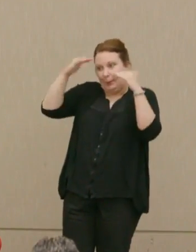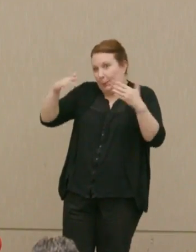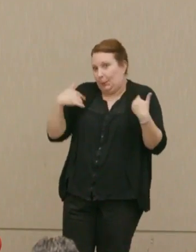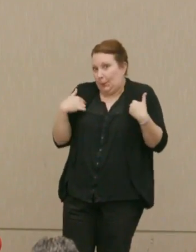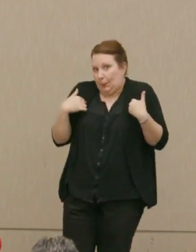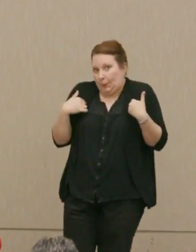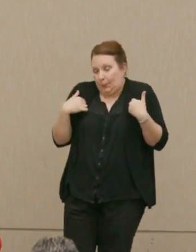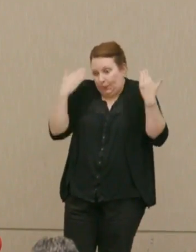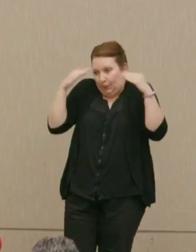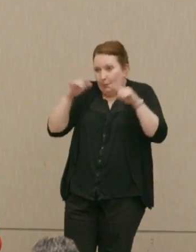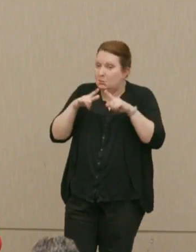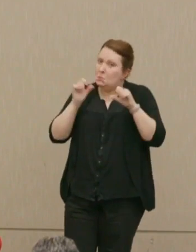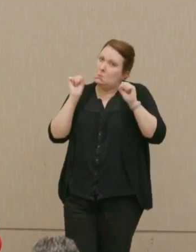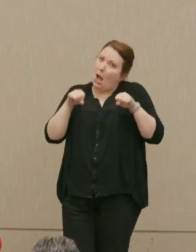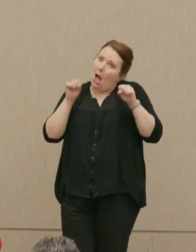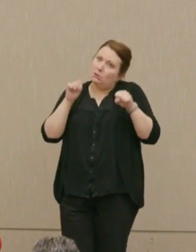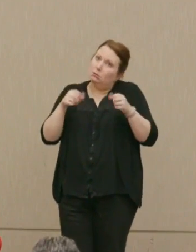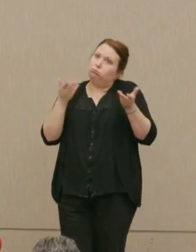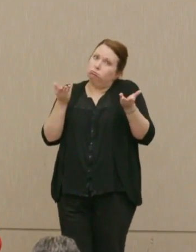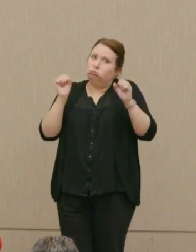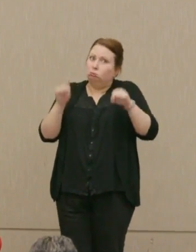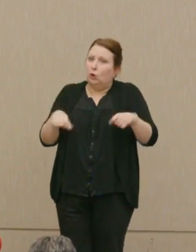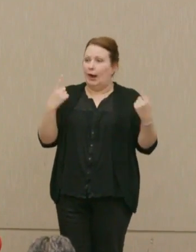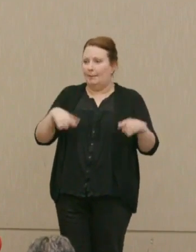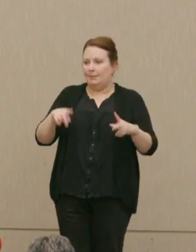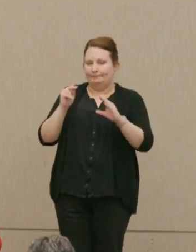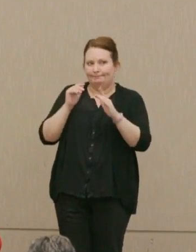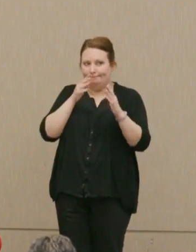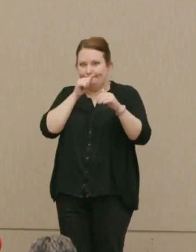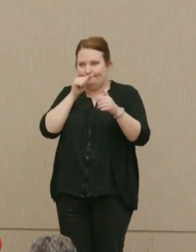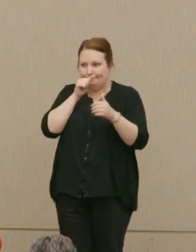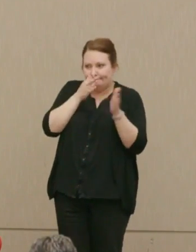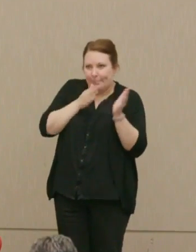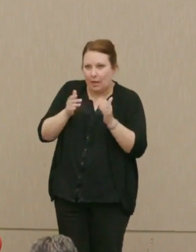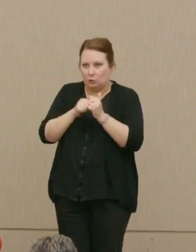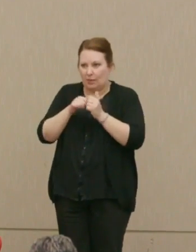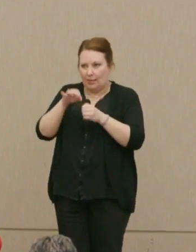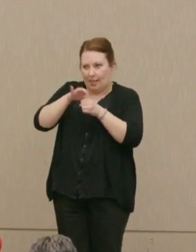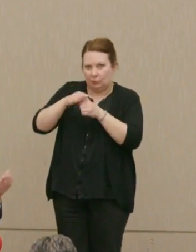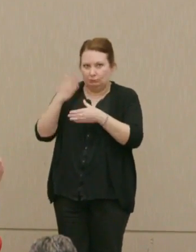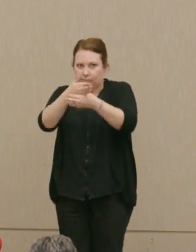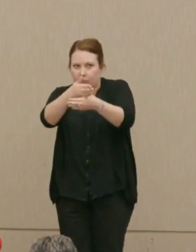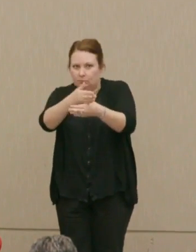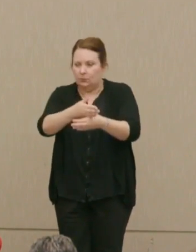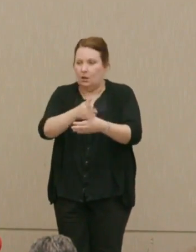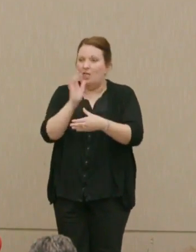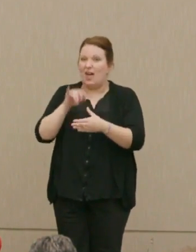But it's plausible enough to me that there was, and if there was, that alone gives Russia